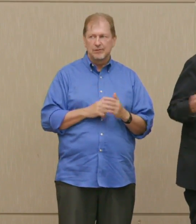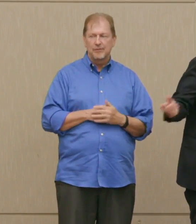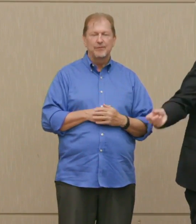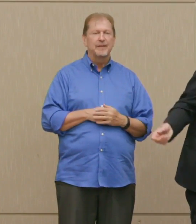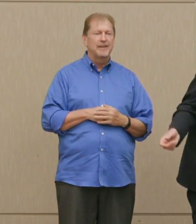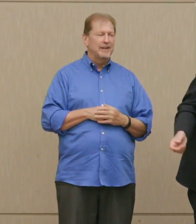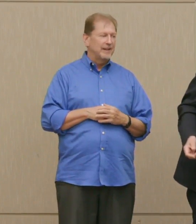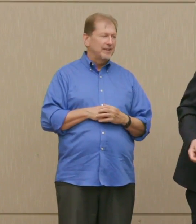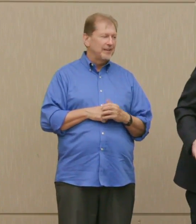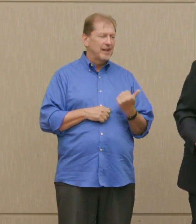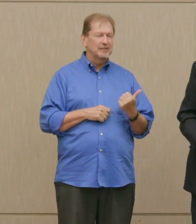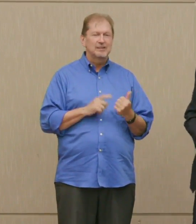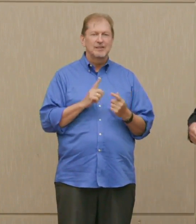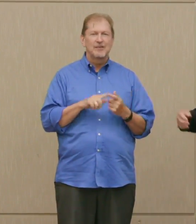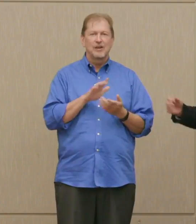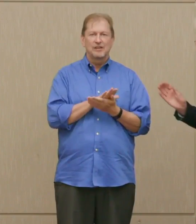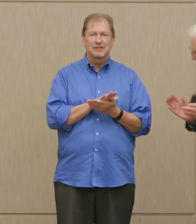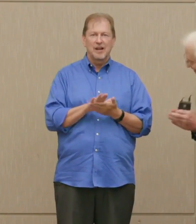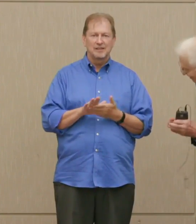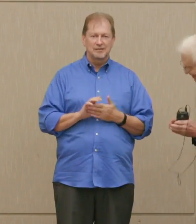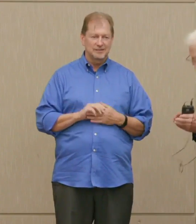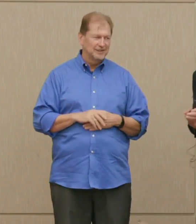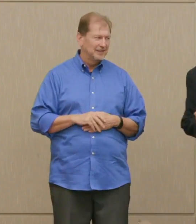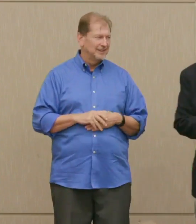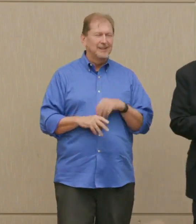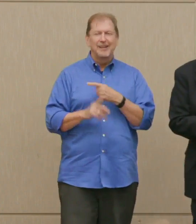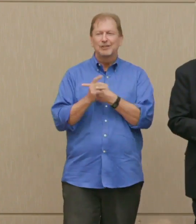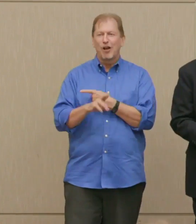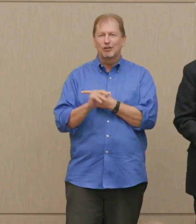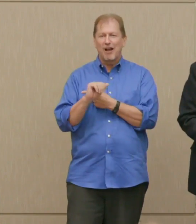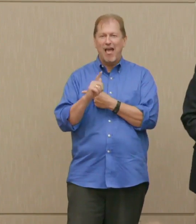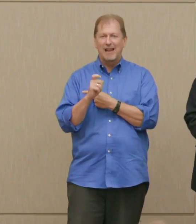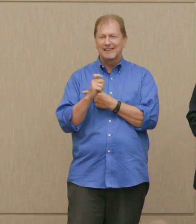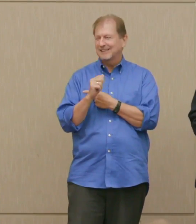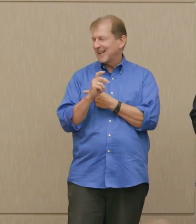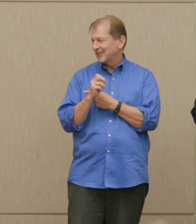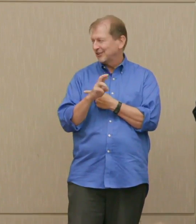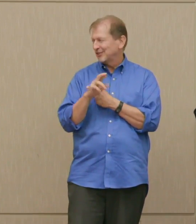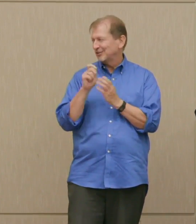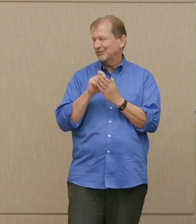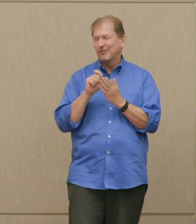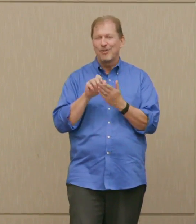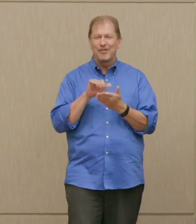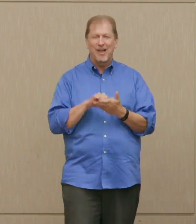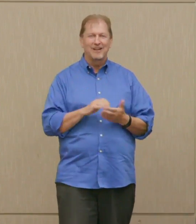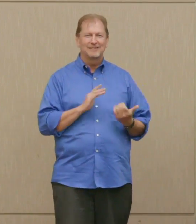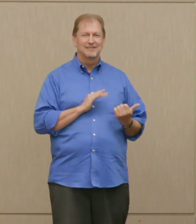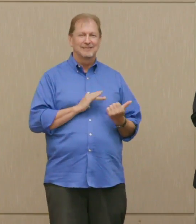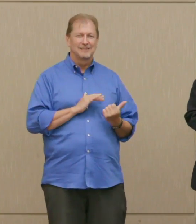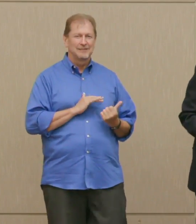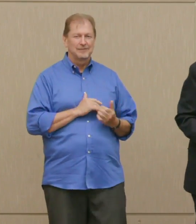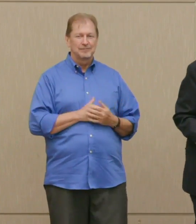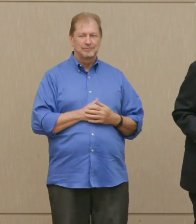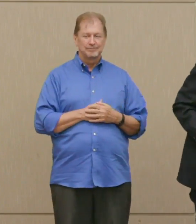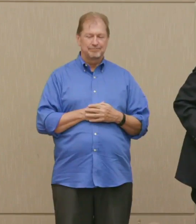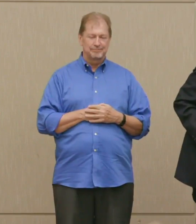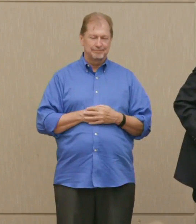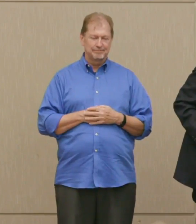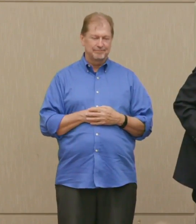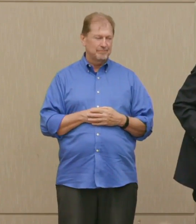Can I ask who wrote that? Dr. Poser: It's Dr. Alexander's question. Dr. Ellsberg: Very good. Dr. Poser: That's why I thought it was such a good question that it just needs a yes or no. Dr. Ellsberg: Yes.